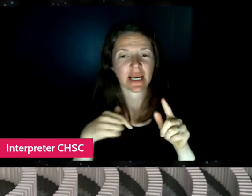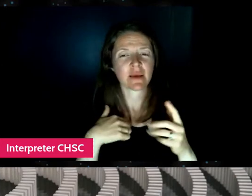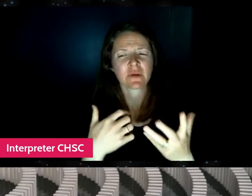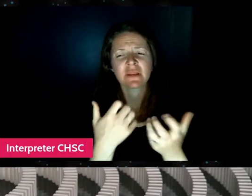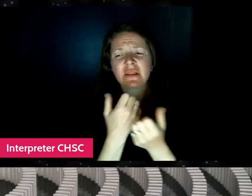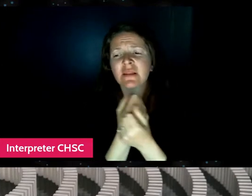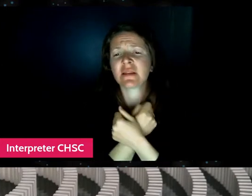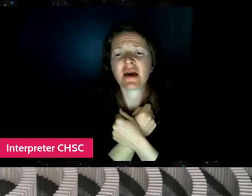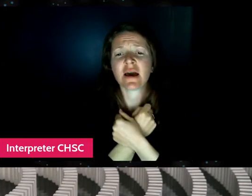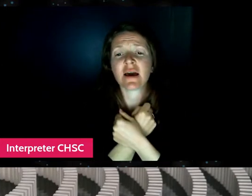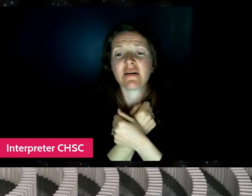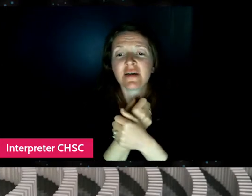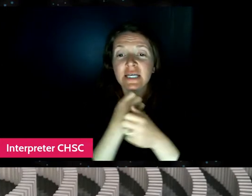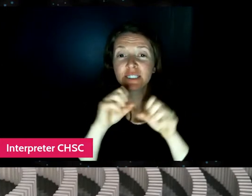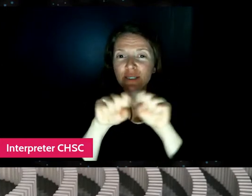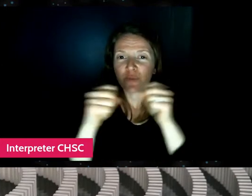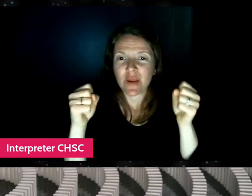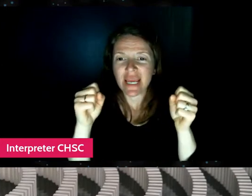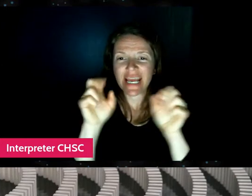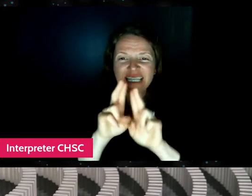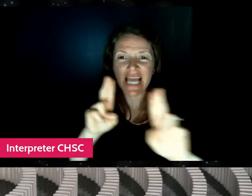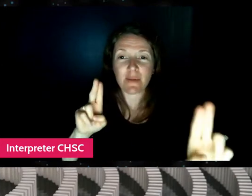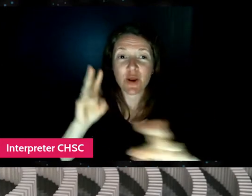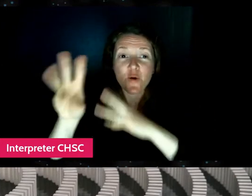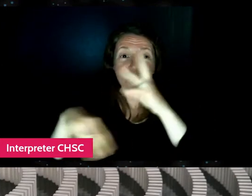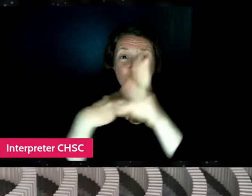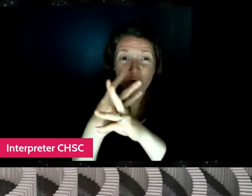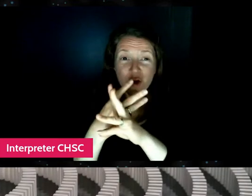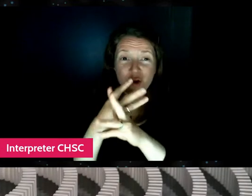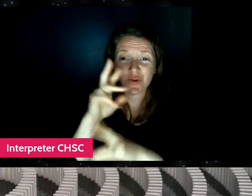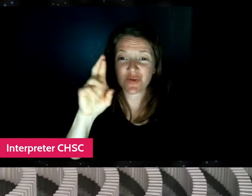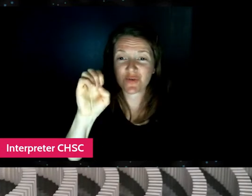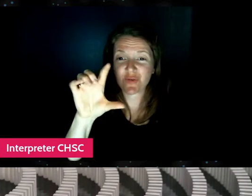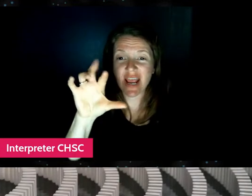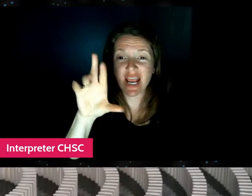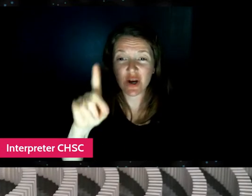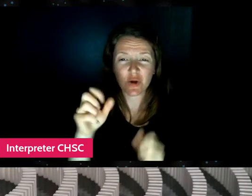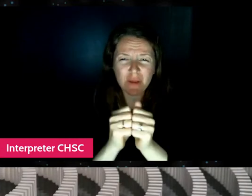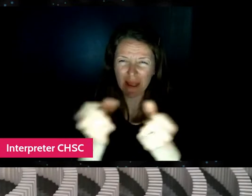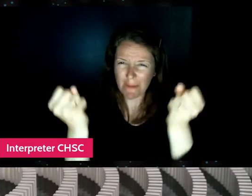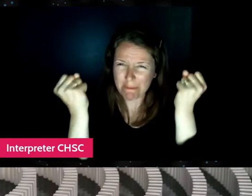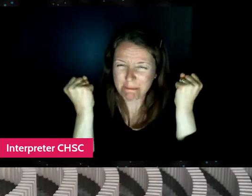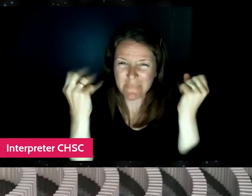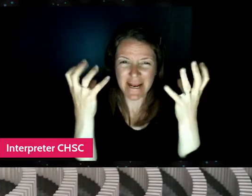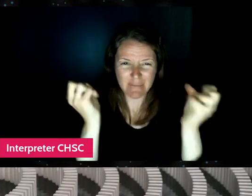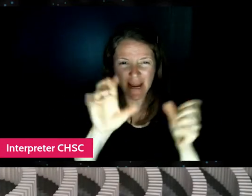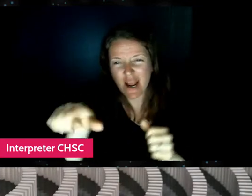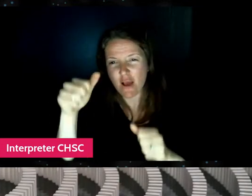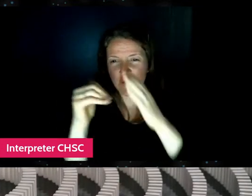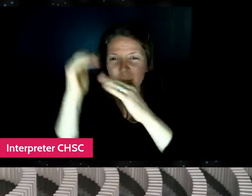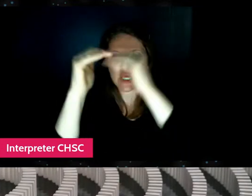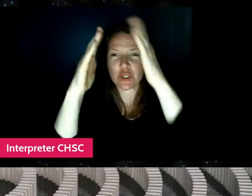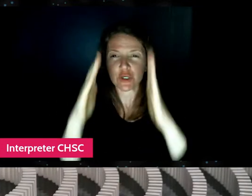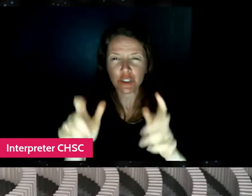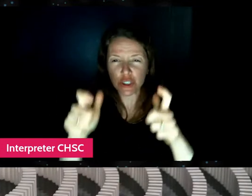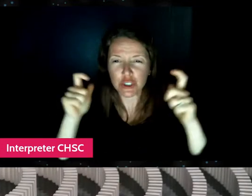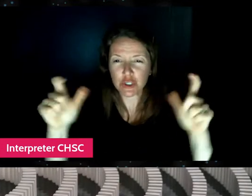break the domino world record with a ton of other builders, we get this huge team together and we set up like 5 million dominoes.